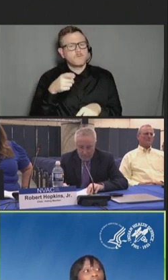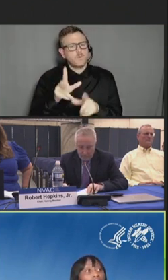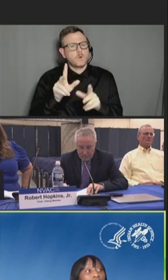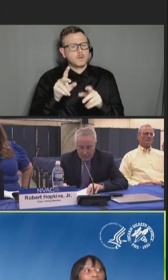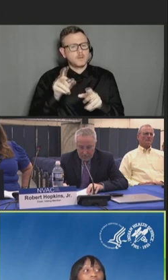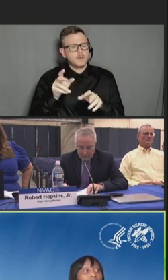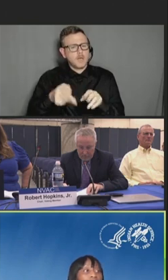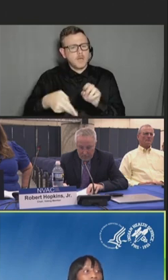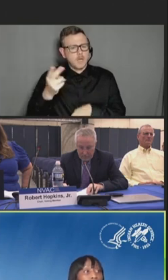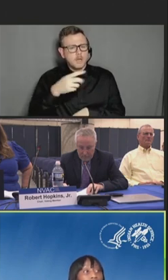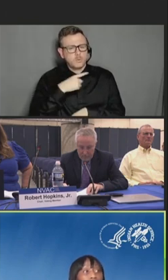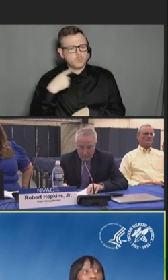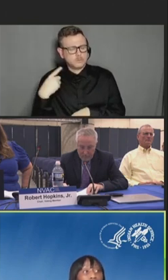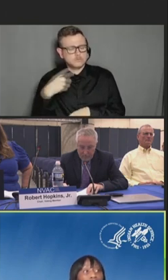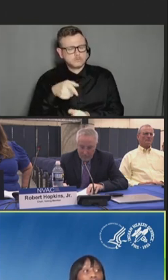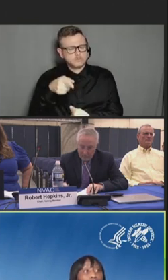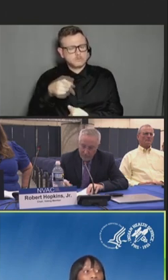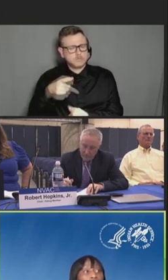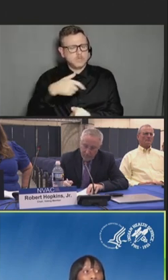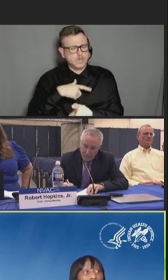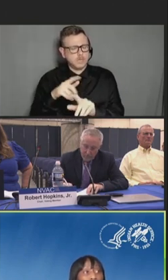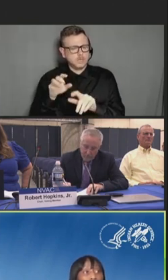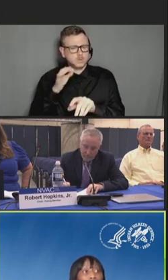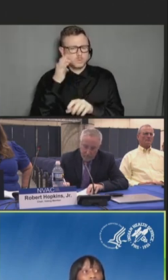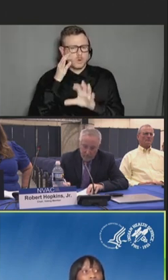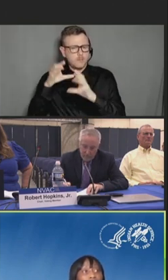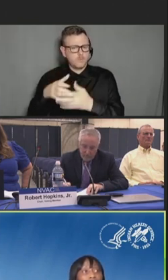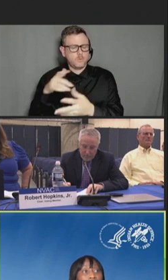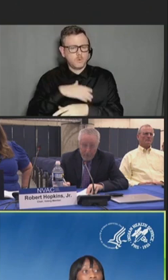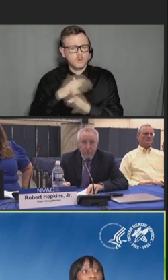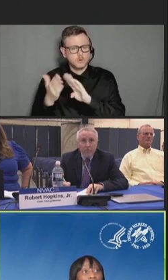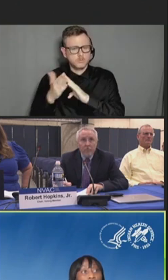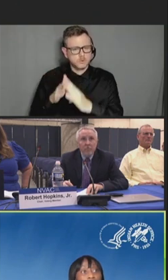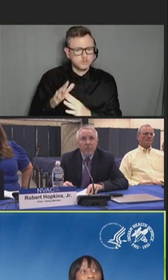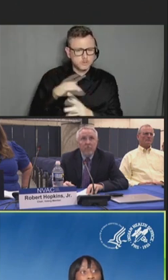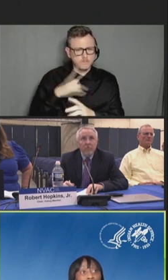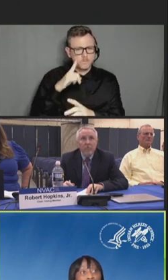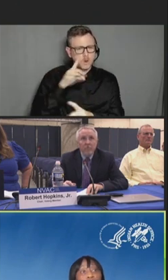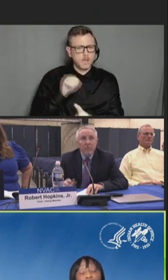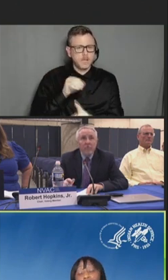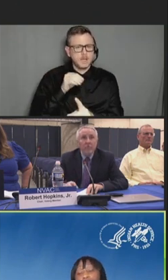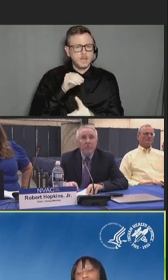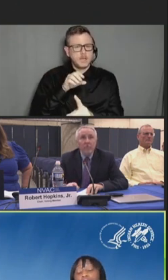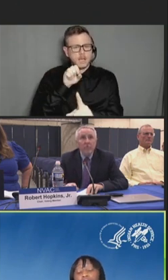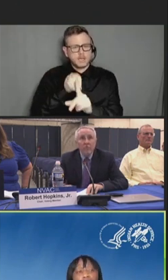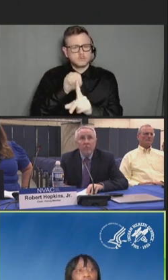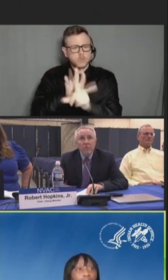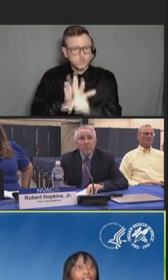Recognizing the potential for exposure and illness within our service population, the